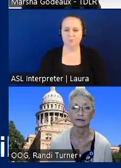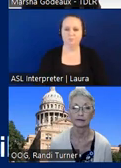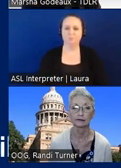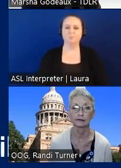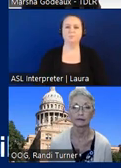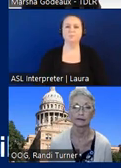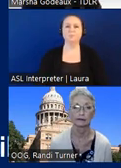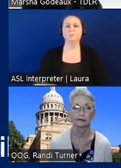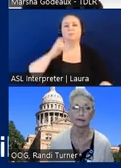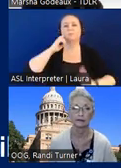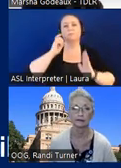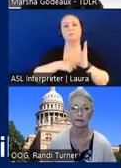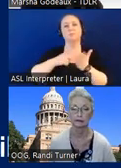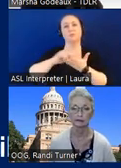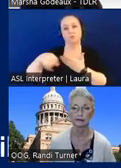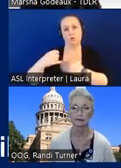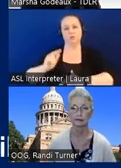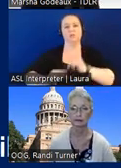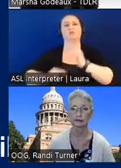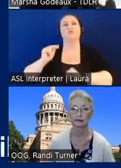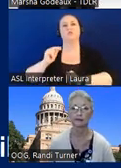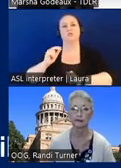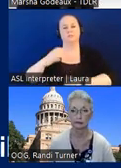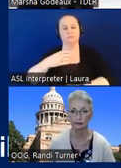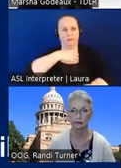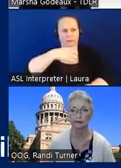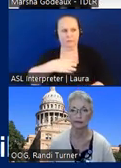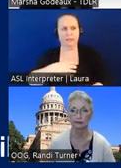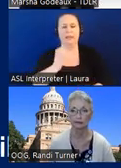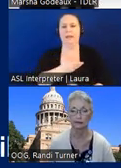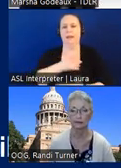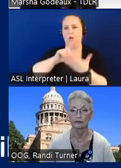a project is constructed filed a complaint where our investigators are looking at it we're going to